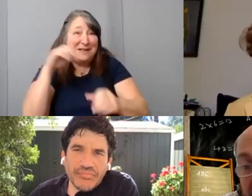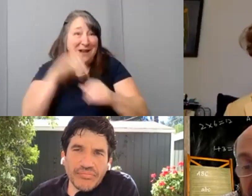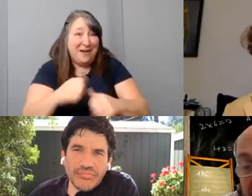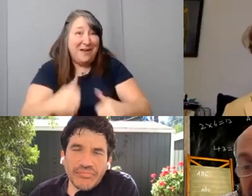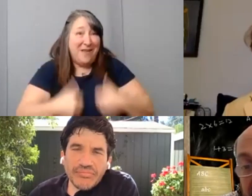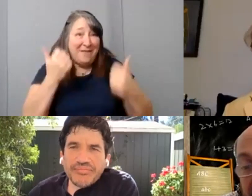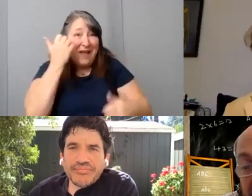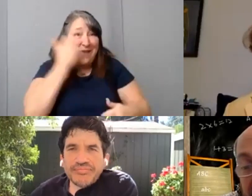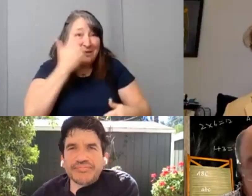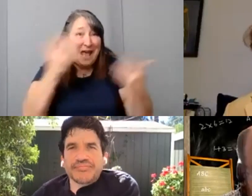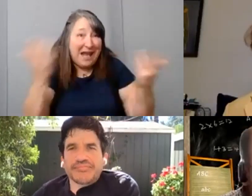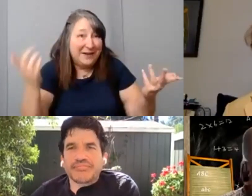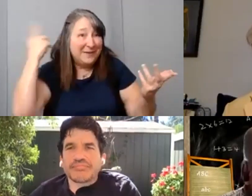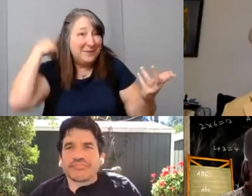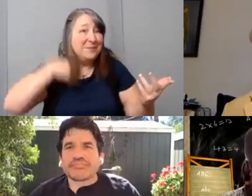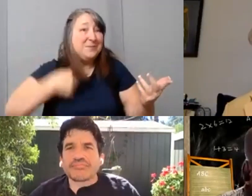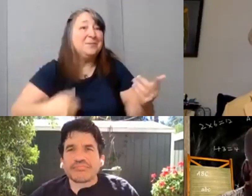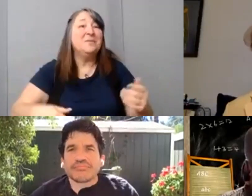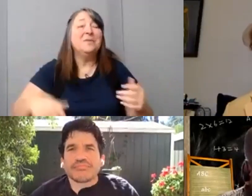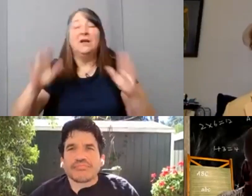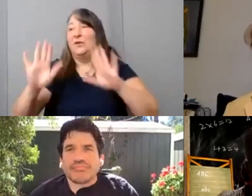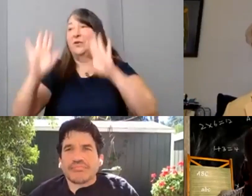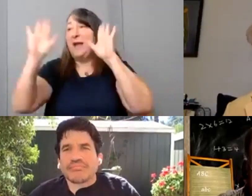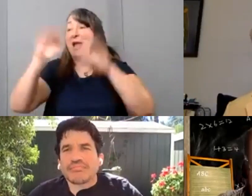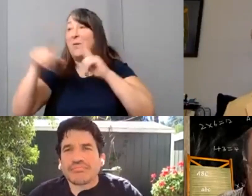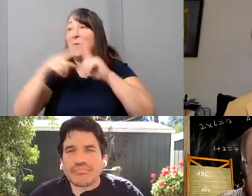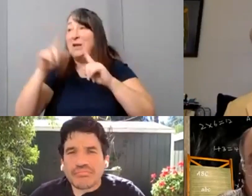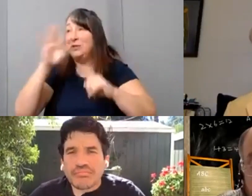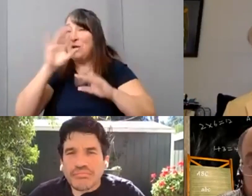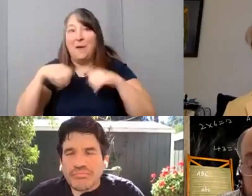when you talk about uh the challenge overall.